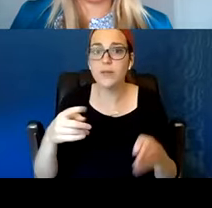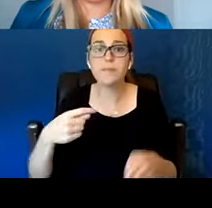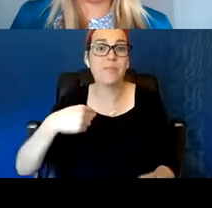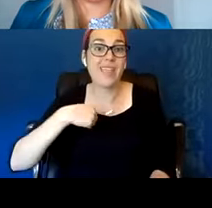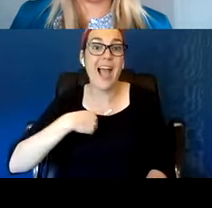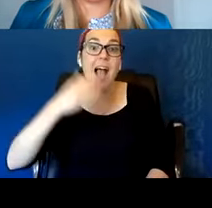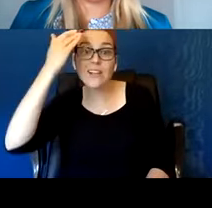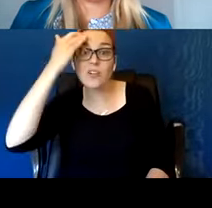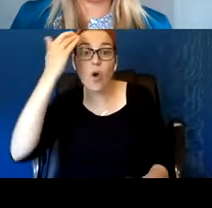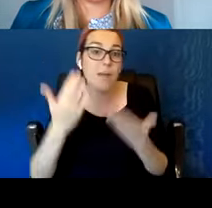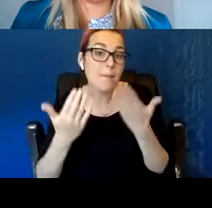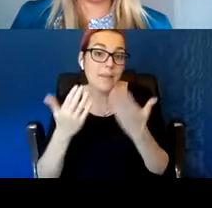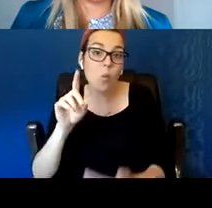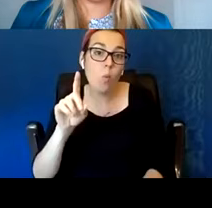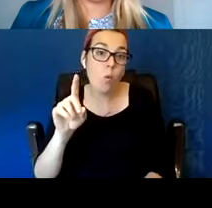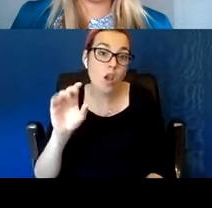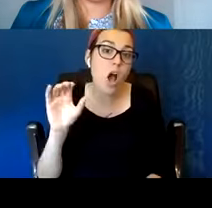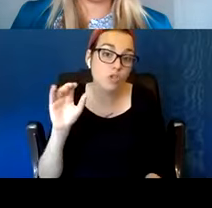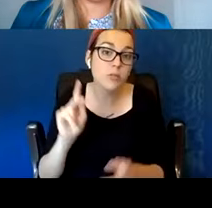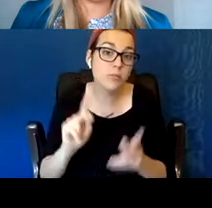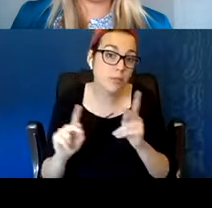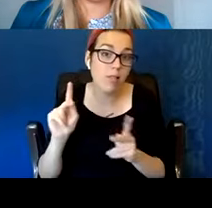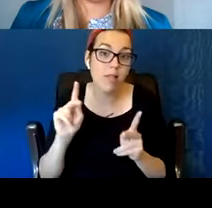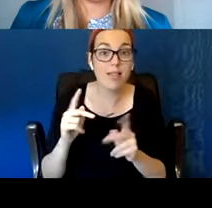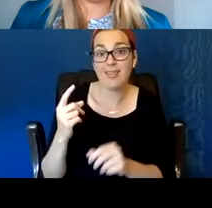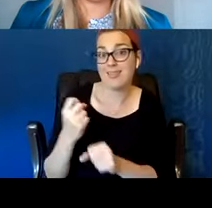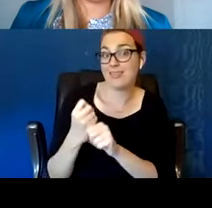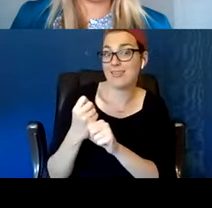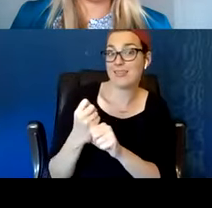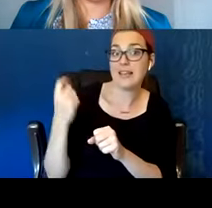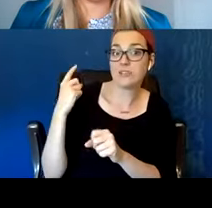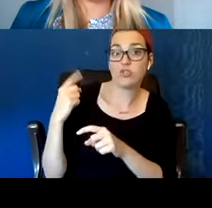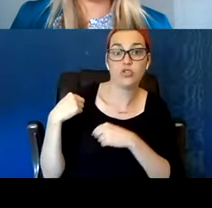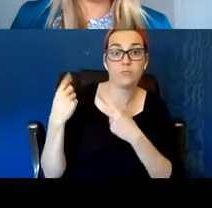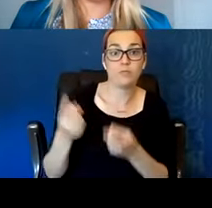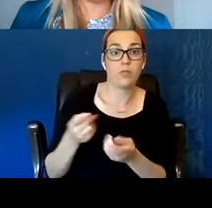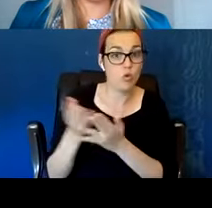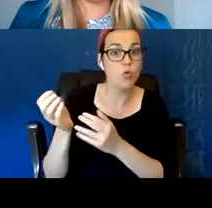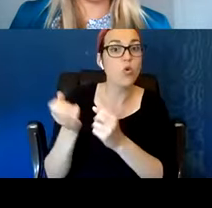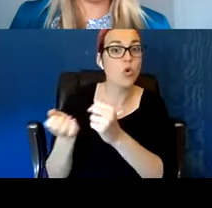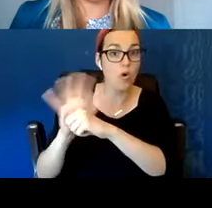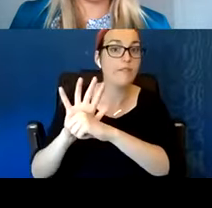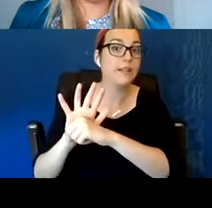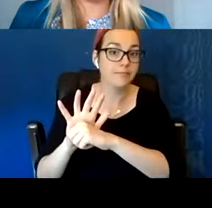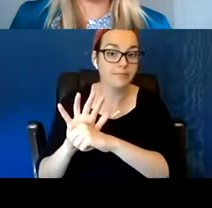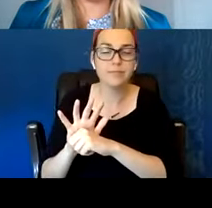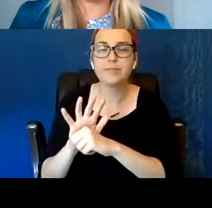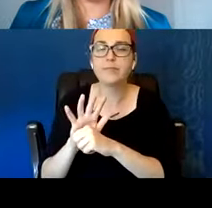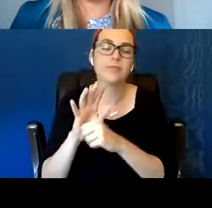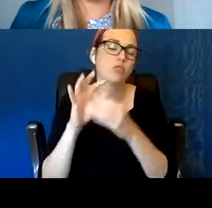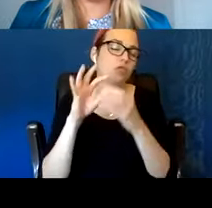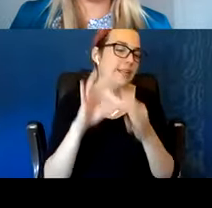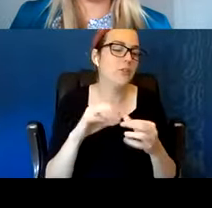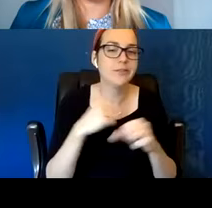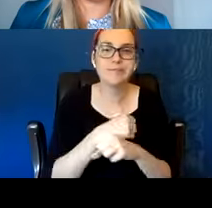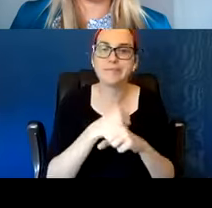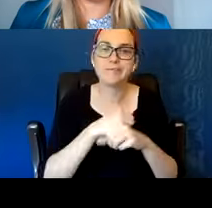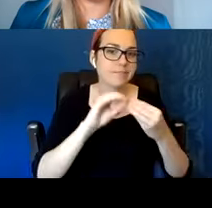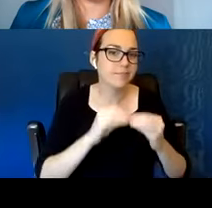In the last year even through COVID or whatever, this is a statistical thing from street level.